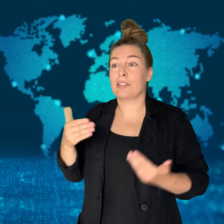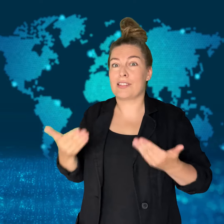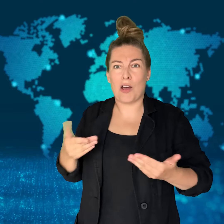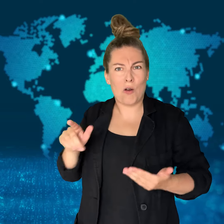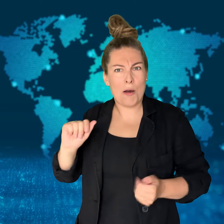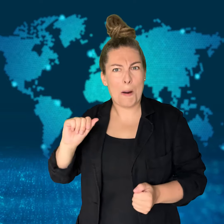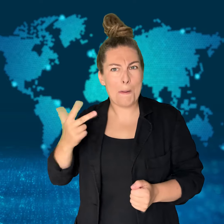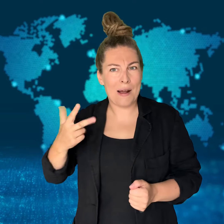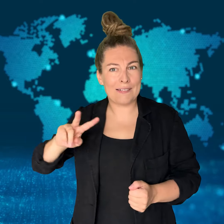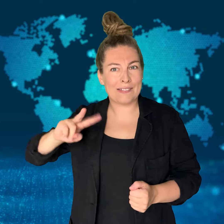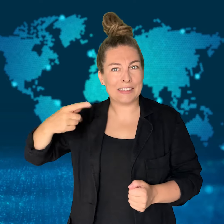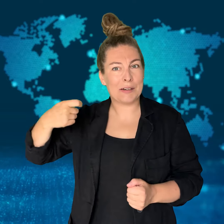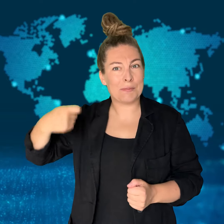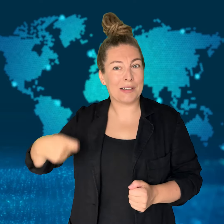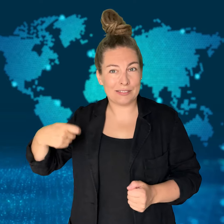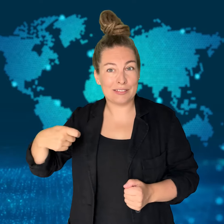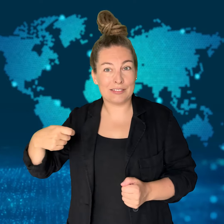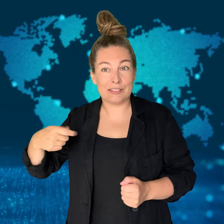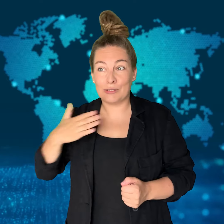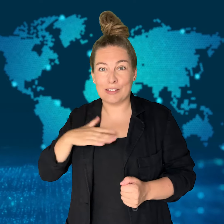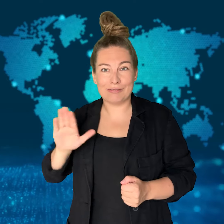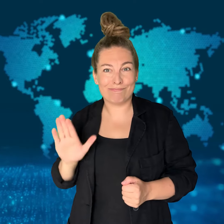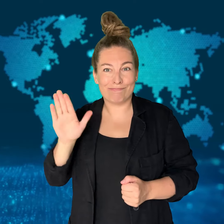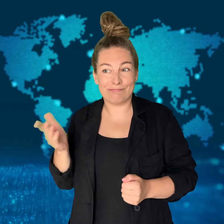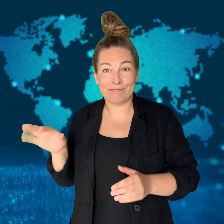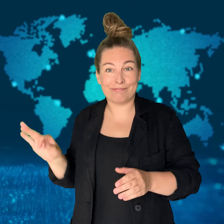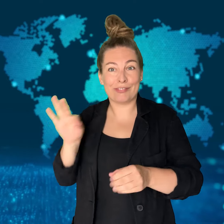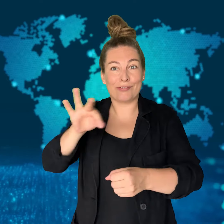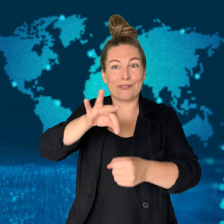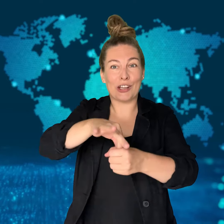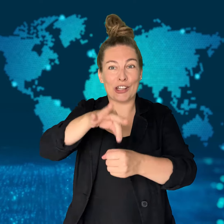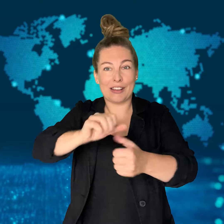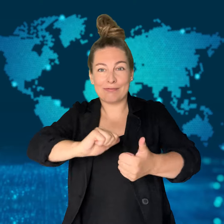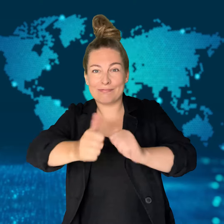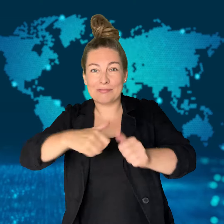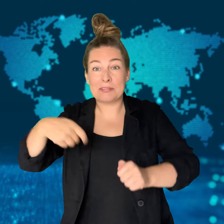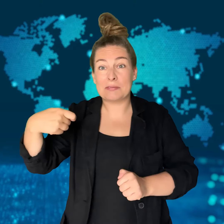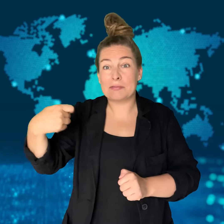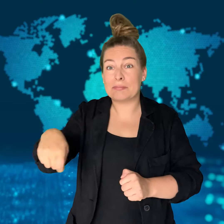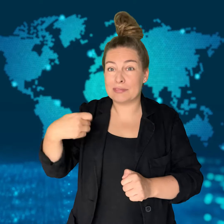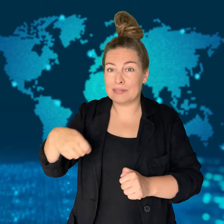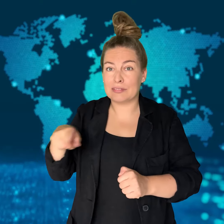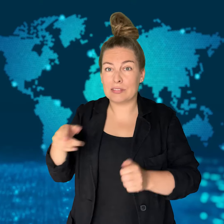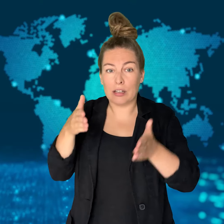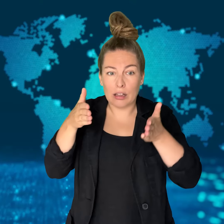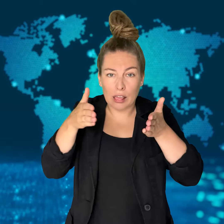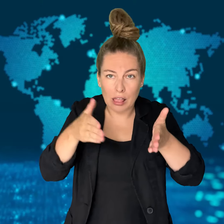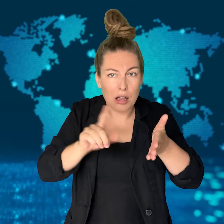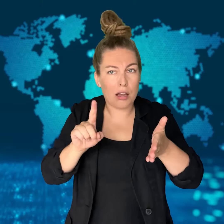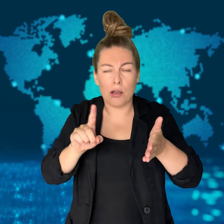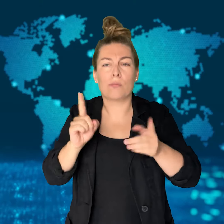a running mate who will serve as her vice president.